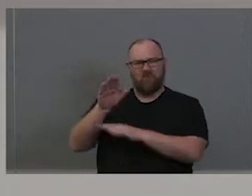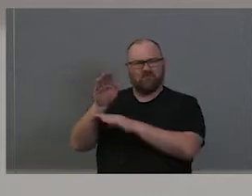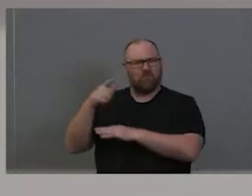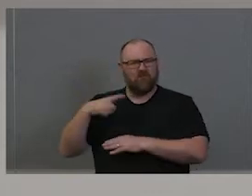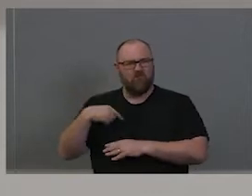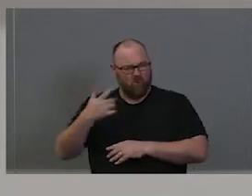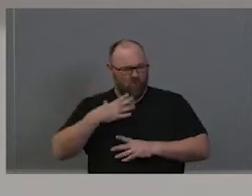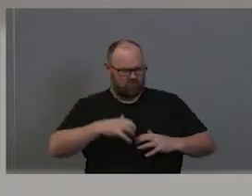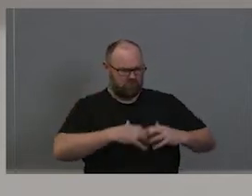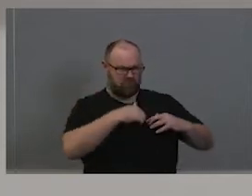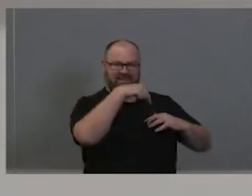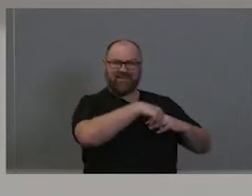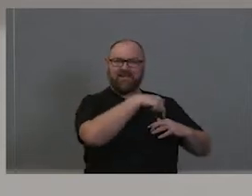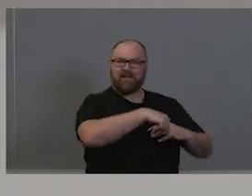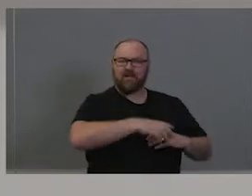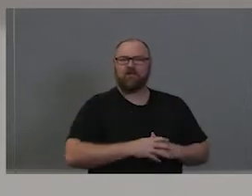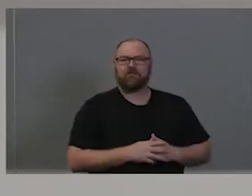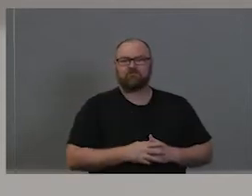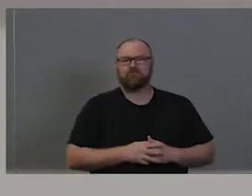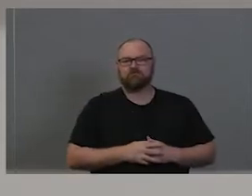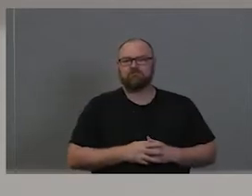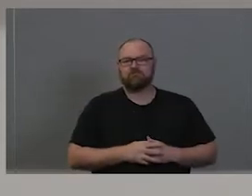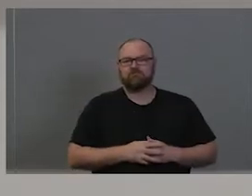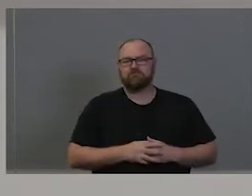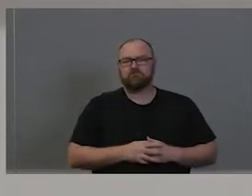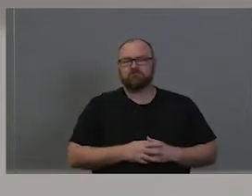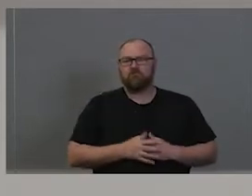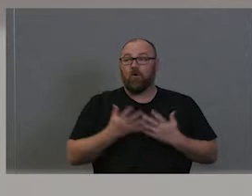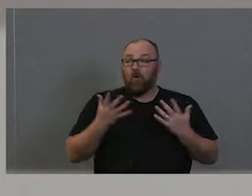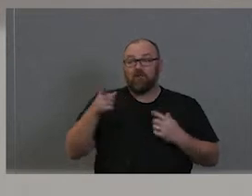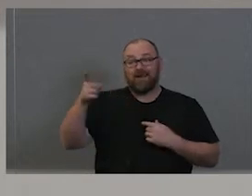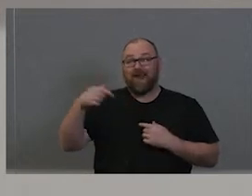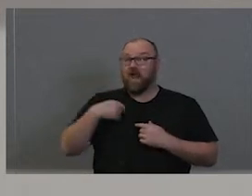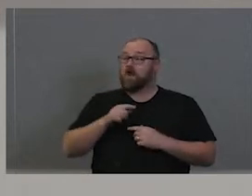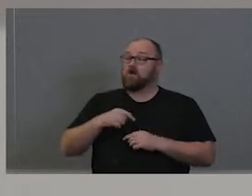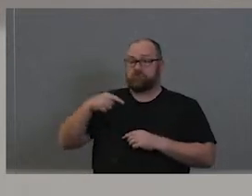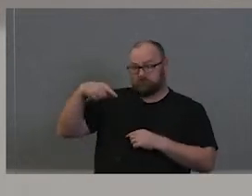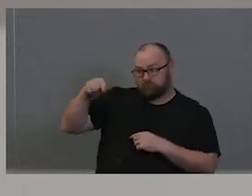return often with a family in tow to ply their new crafts and trades in this land. And so